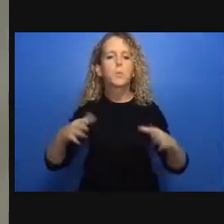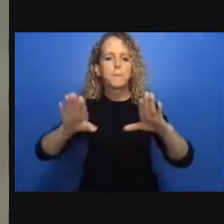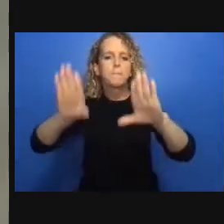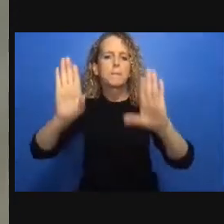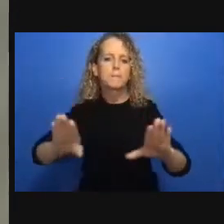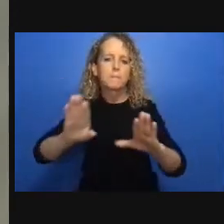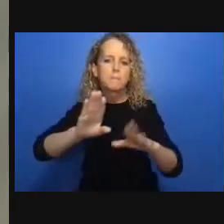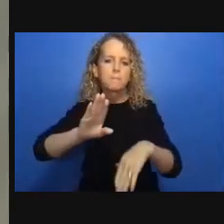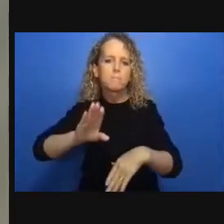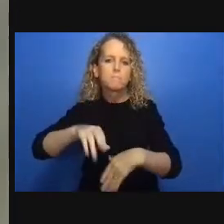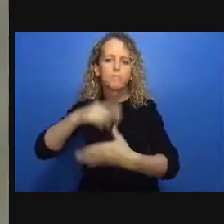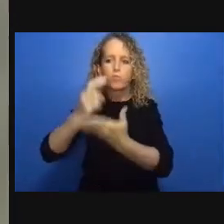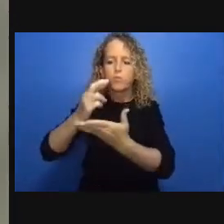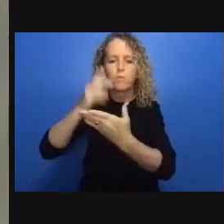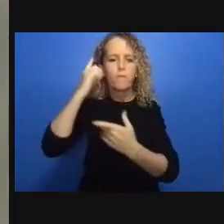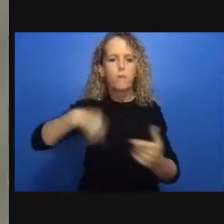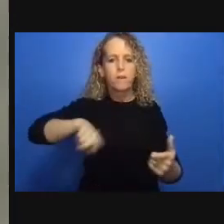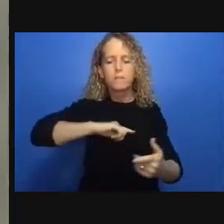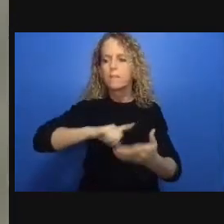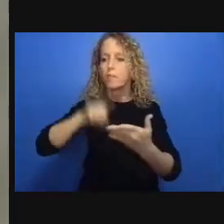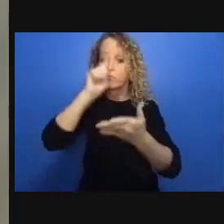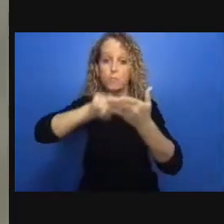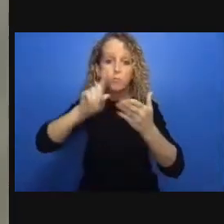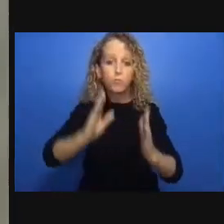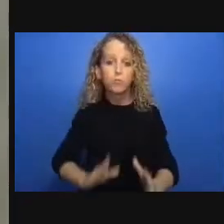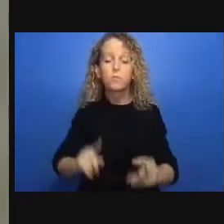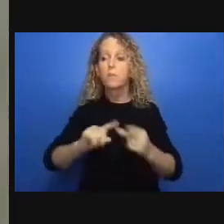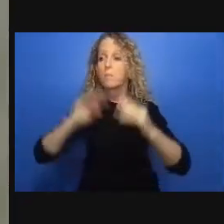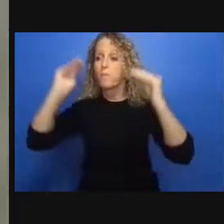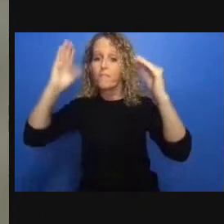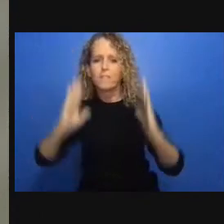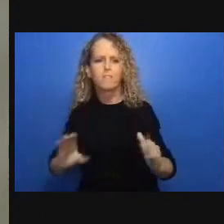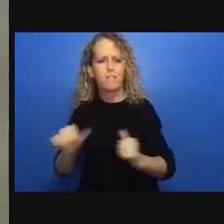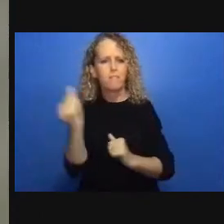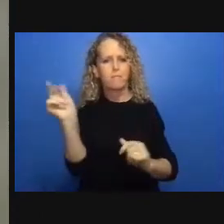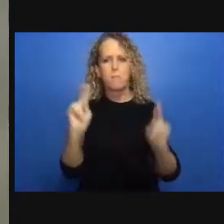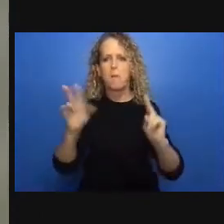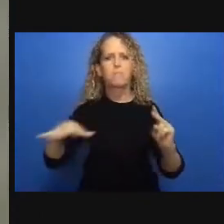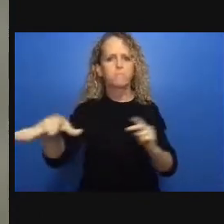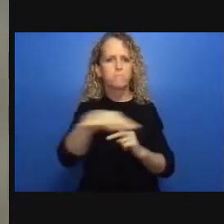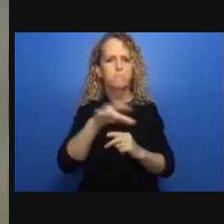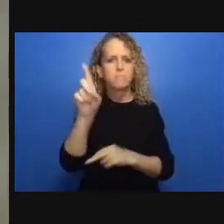income assistance and access to health care and child protection and child care and these